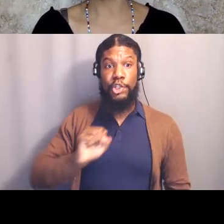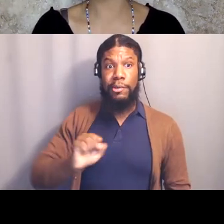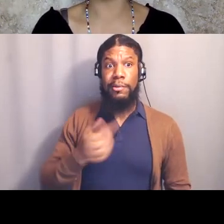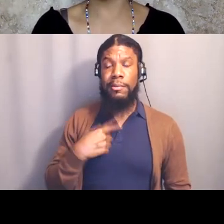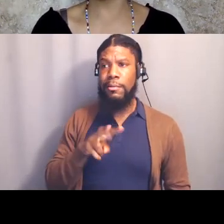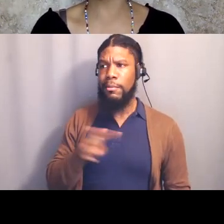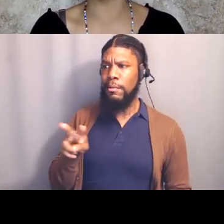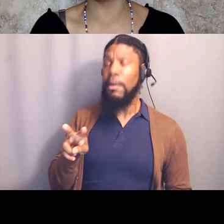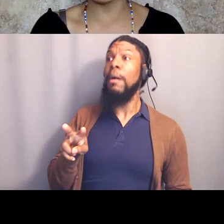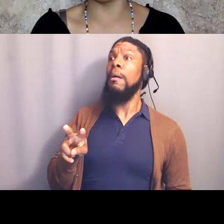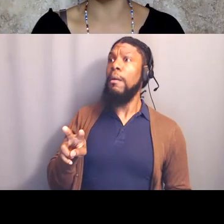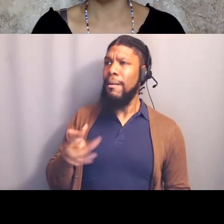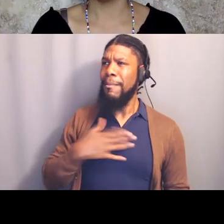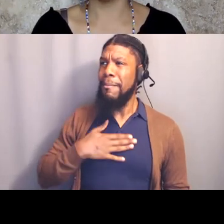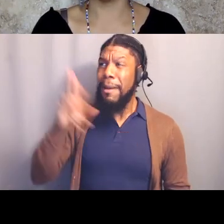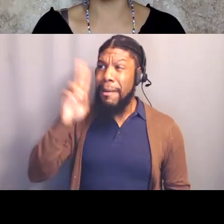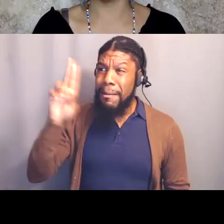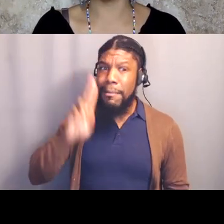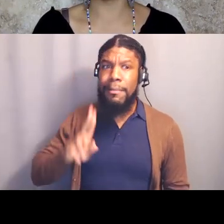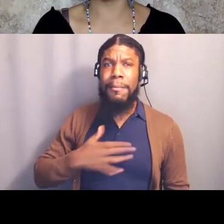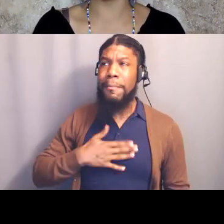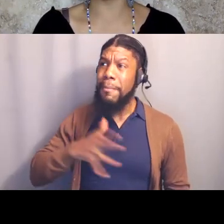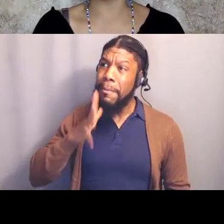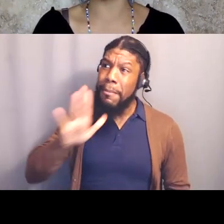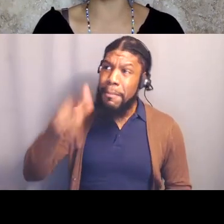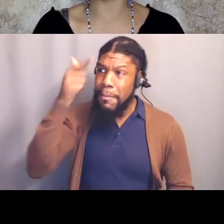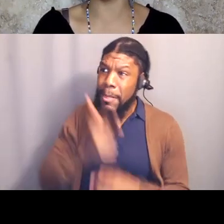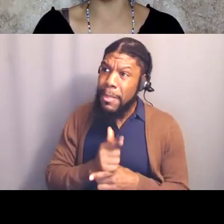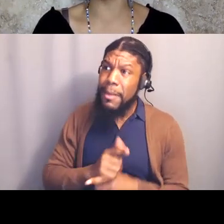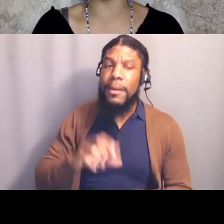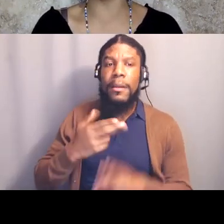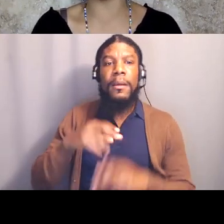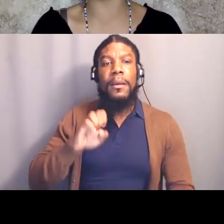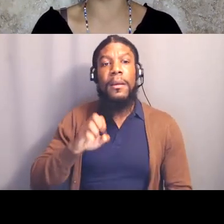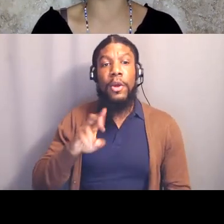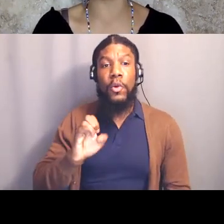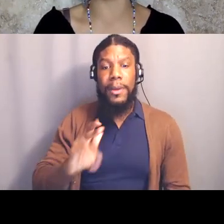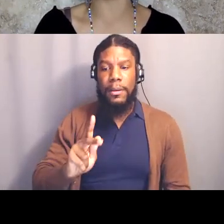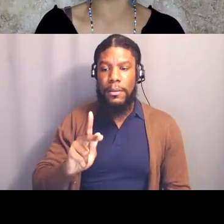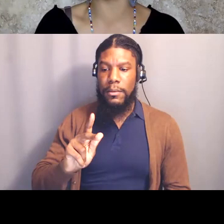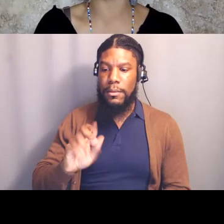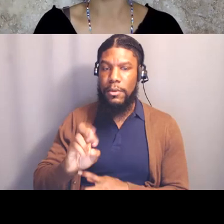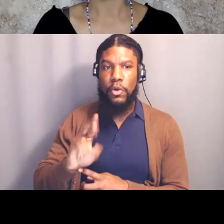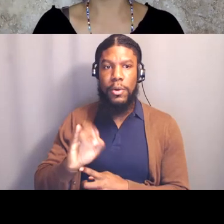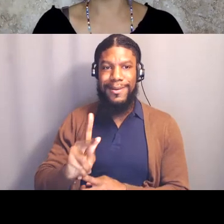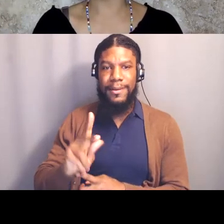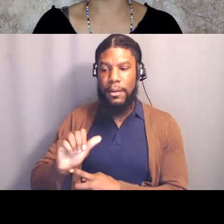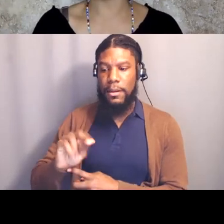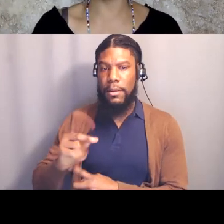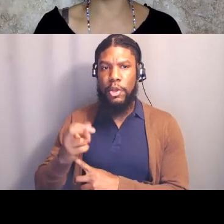his mother's brother, Eric Anderson, and he called out to Eric Anderson and said, "Why are you doing this?"